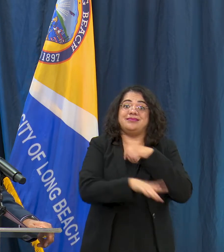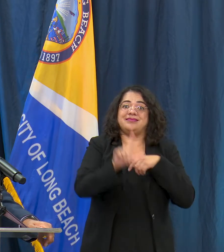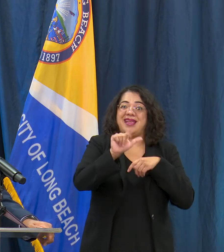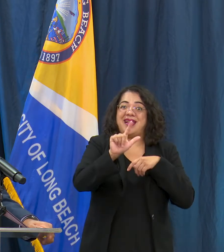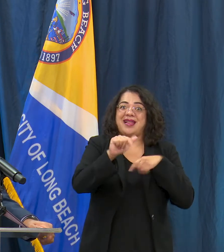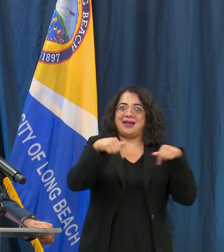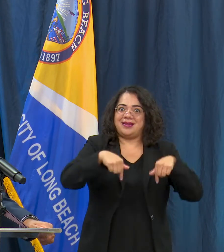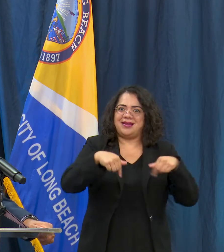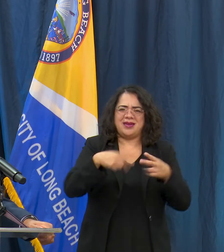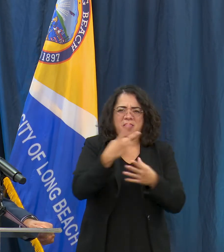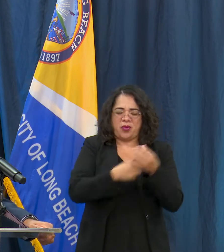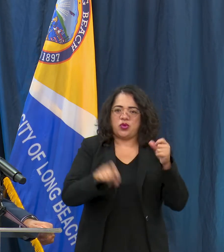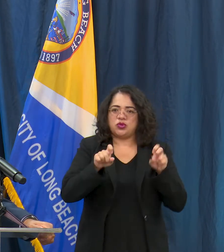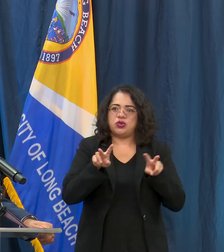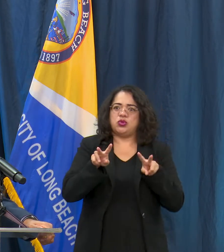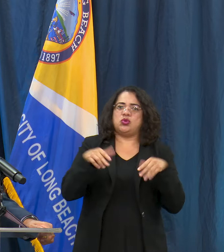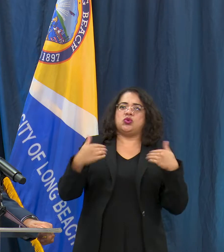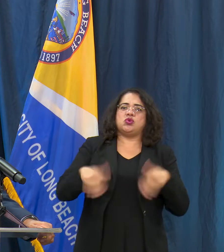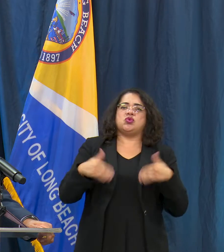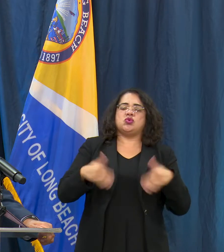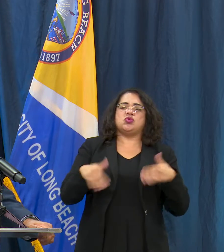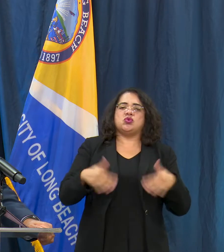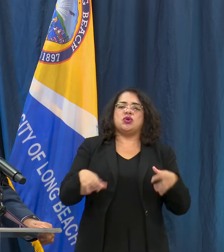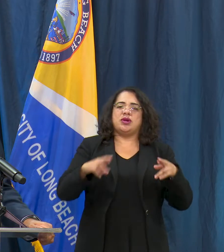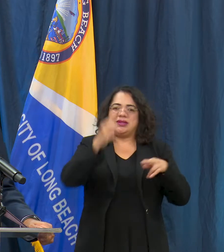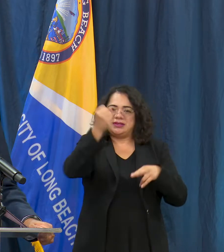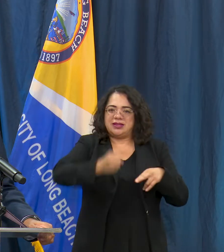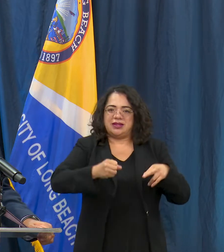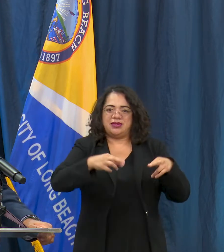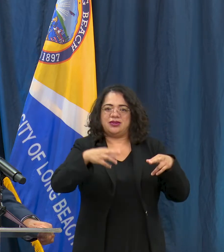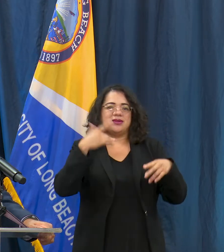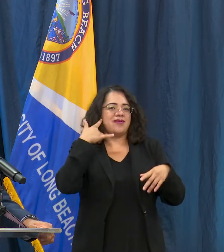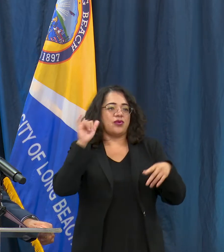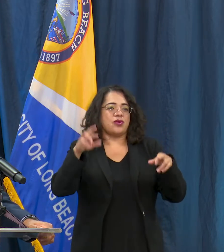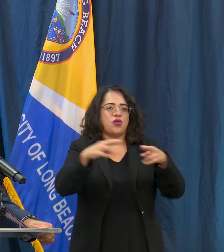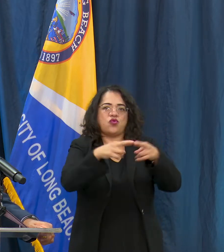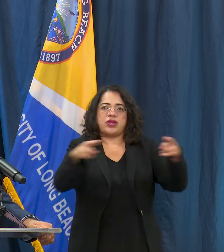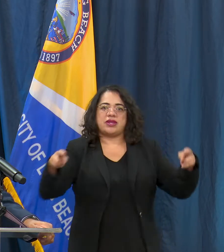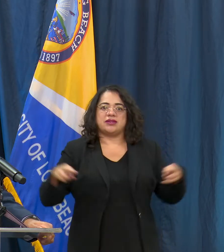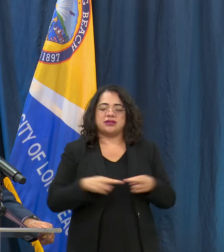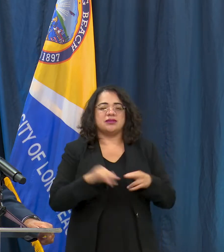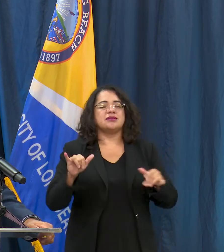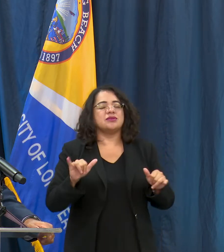the state and it's certainly concerning to us here in the City of Long Beach. We